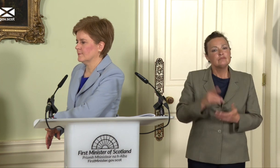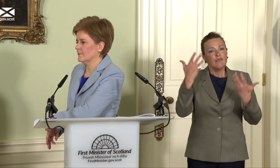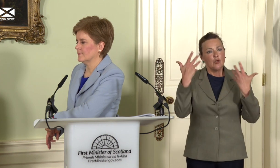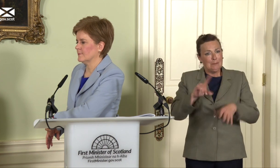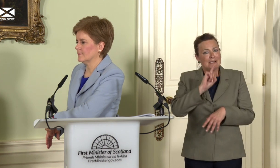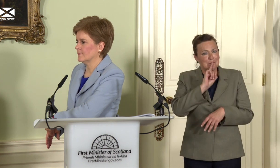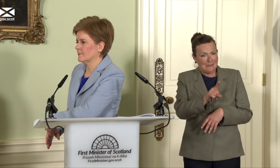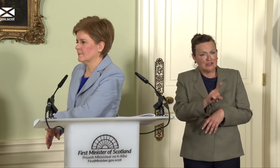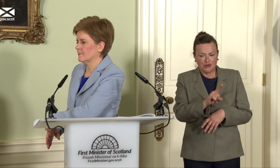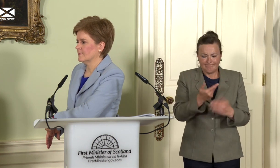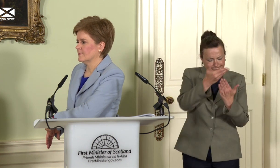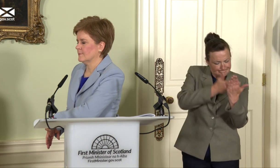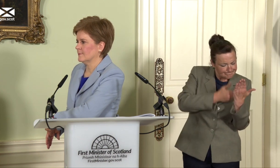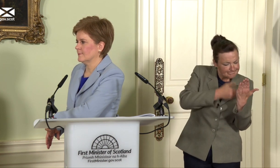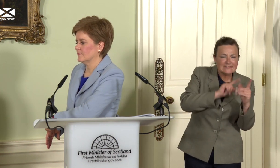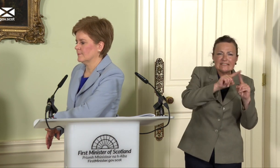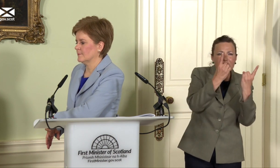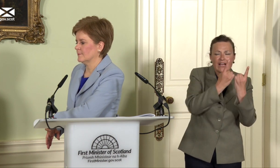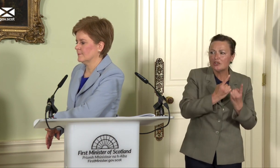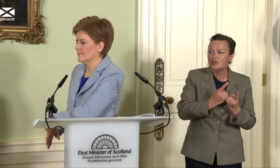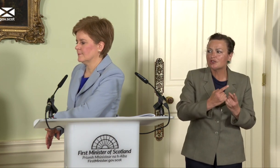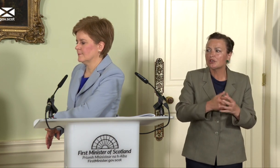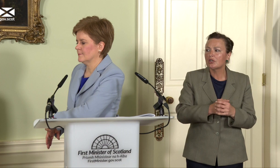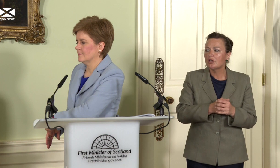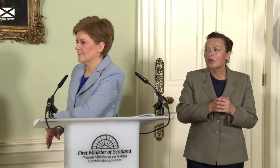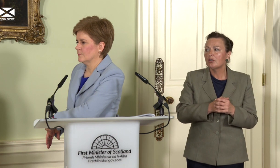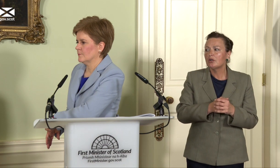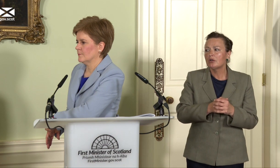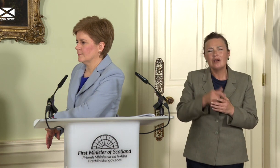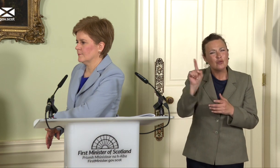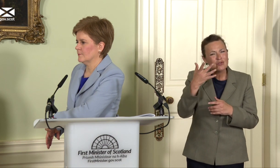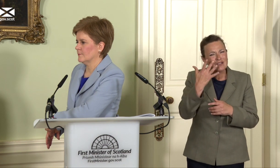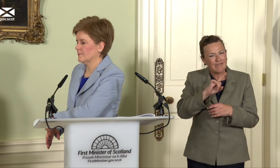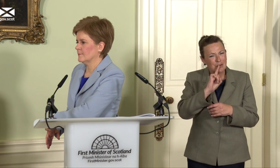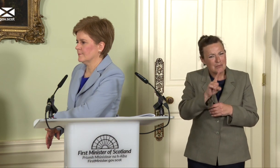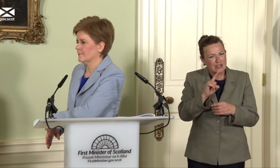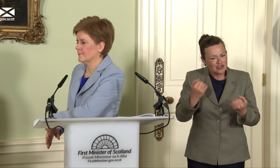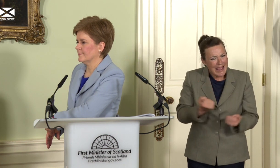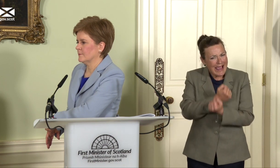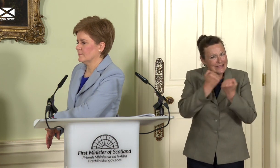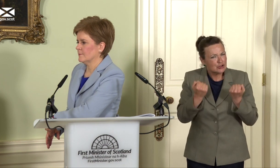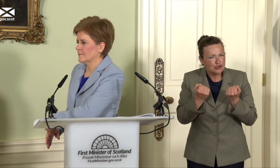the papers coming up will look at, I had a quick look at what you said, but there was no mention of energy – I guess this is for kind of both of you – so, I wanted to know,